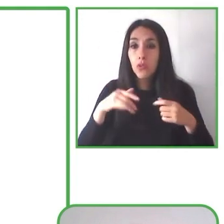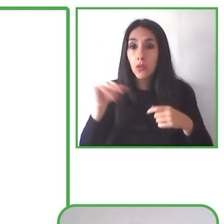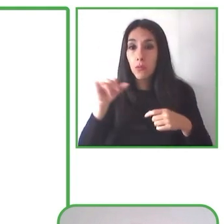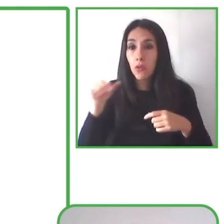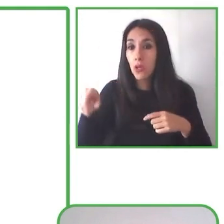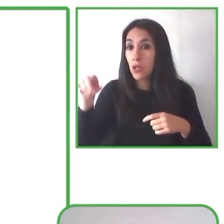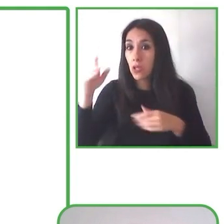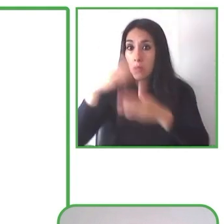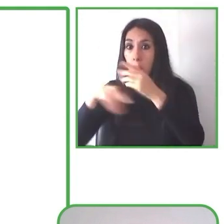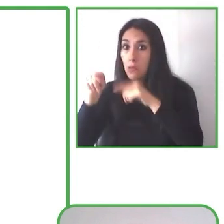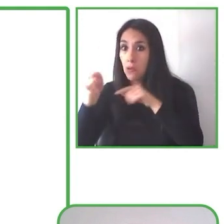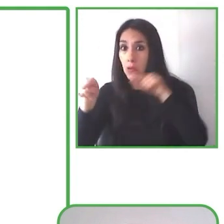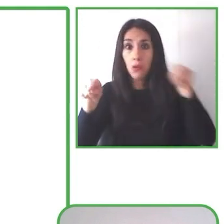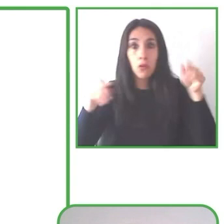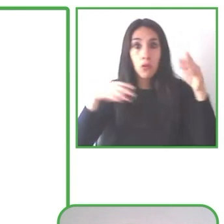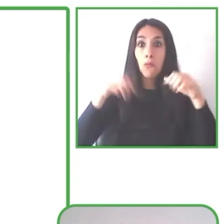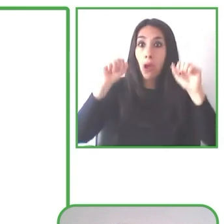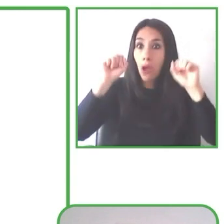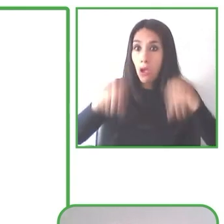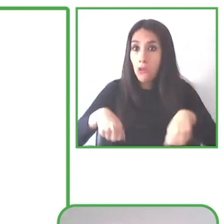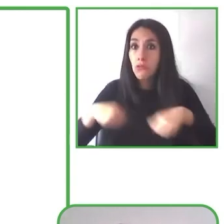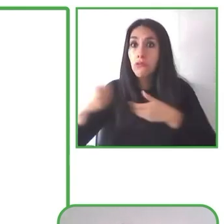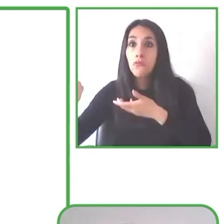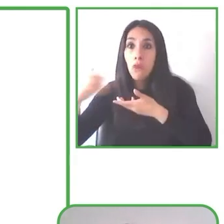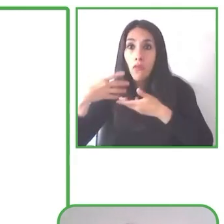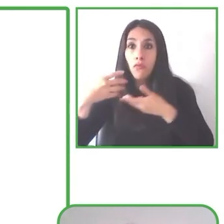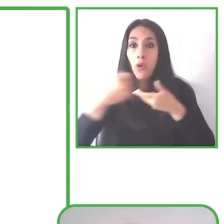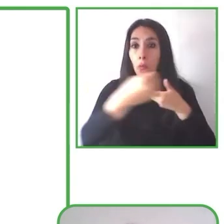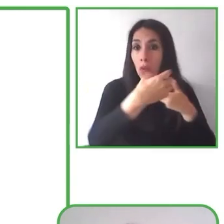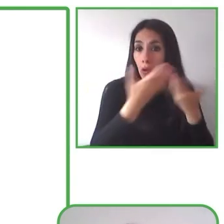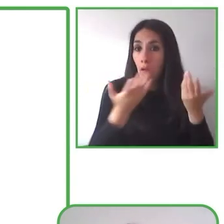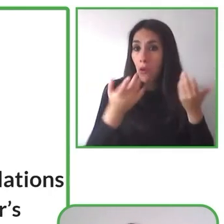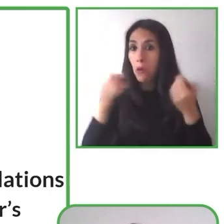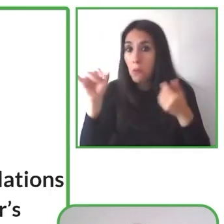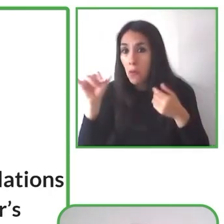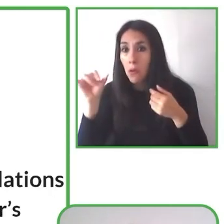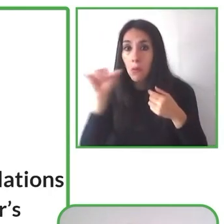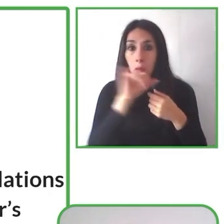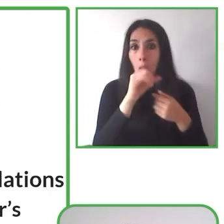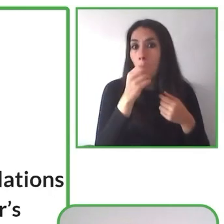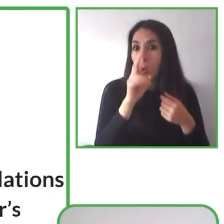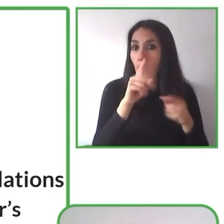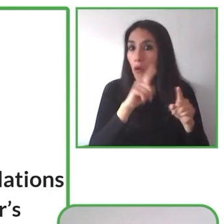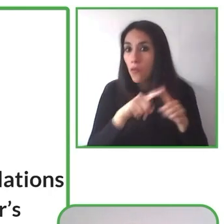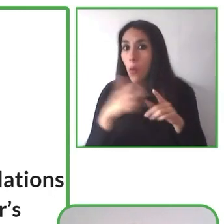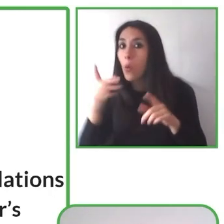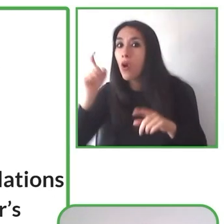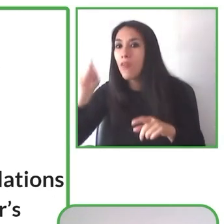and there are no companies that are no solutions that guarantee this accessibility information.